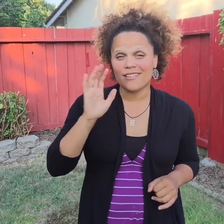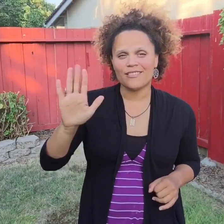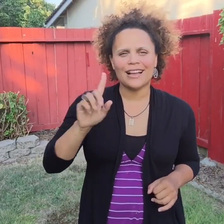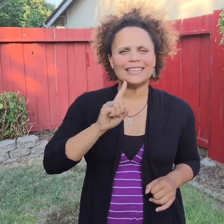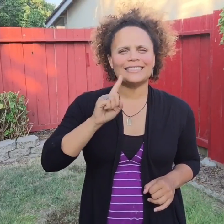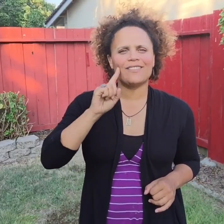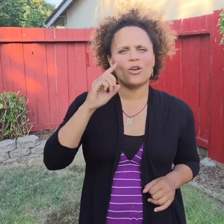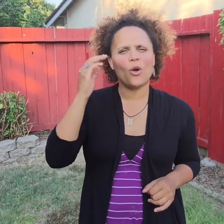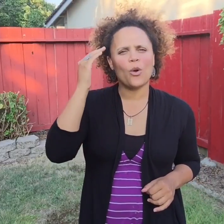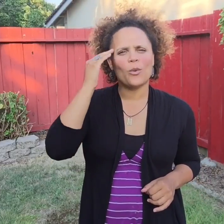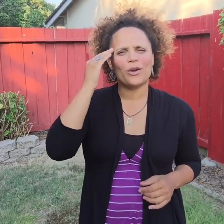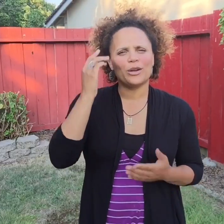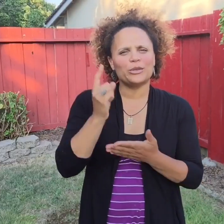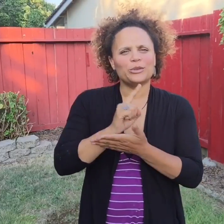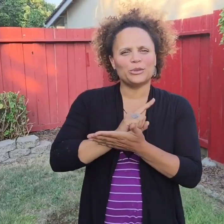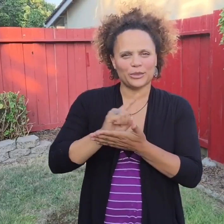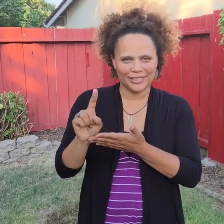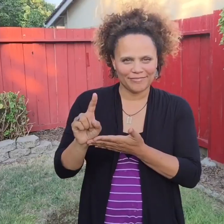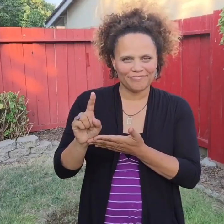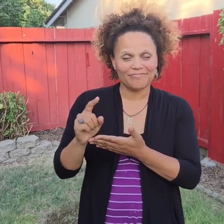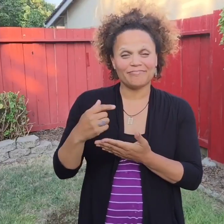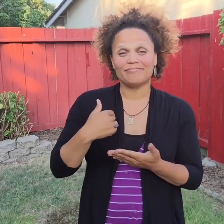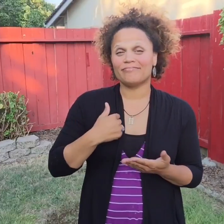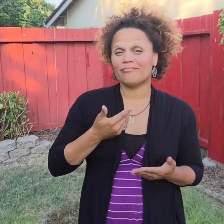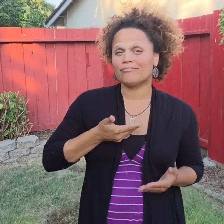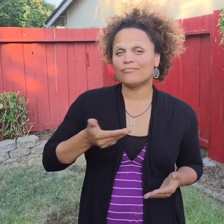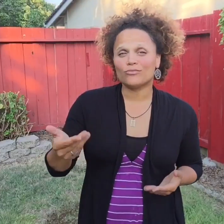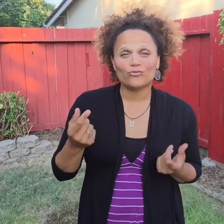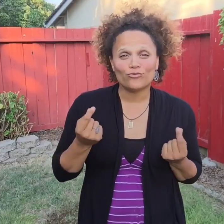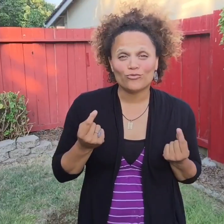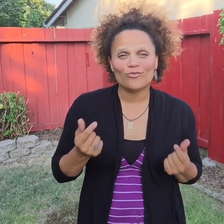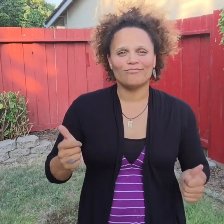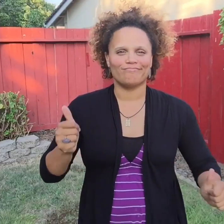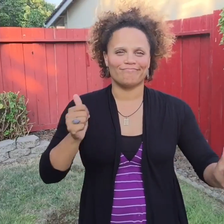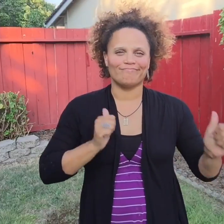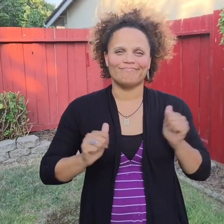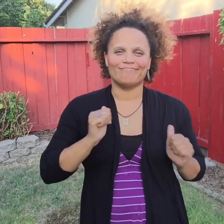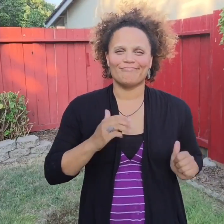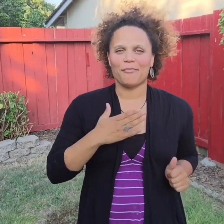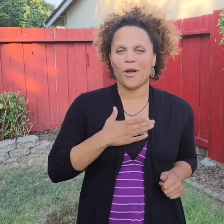for their recognition of Deaf Awareness Week. I have been invited to perform